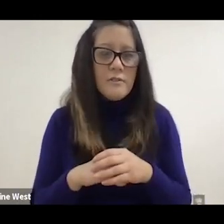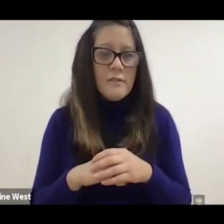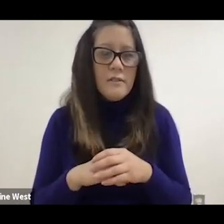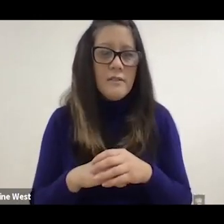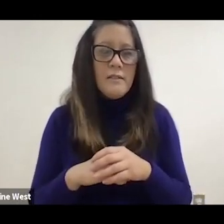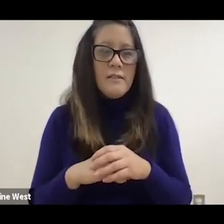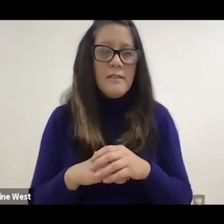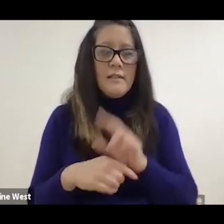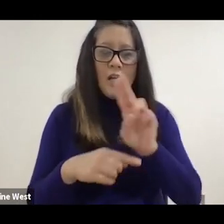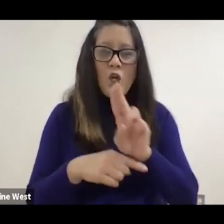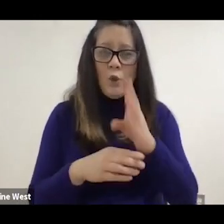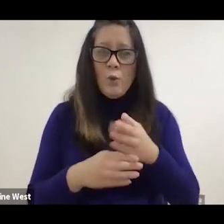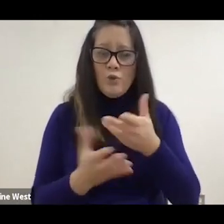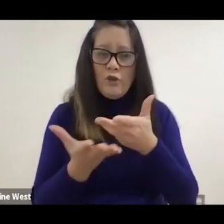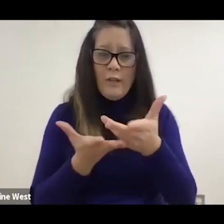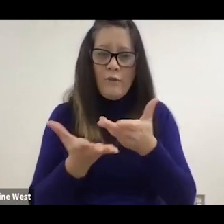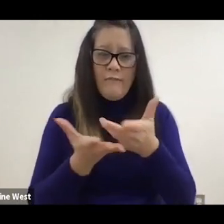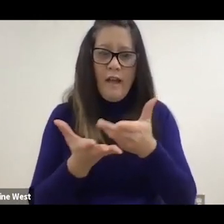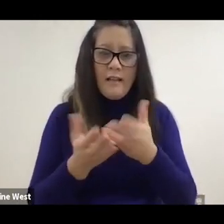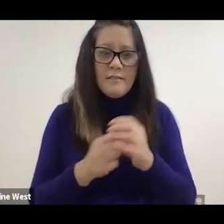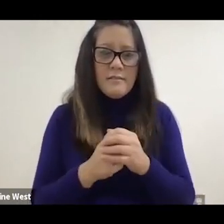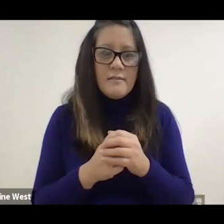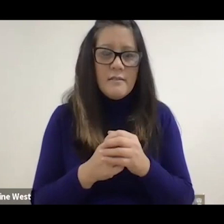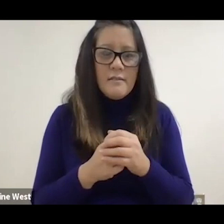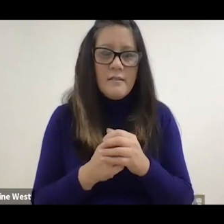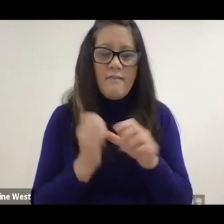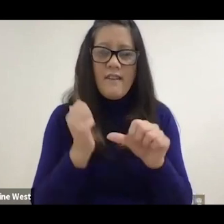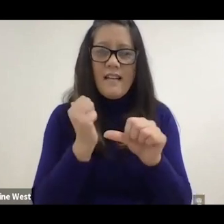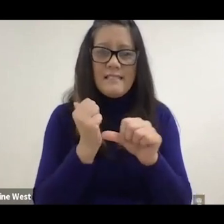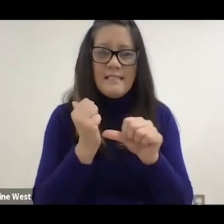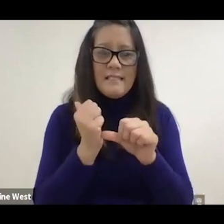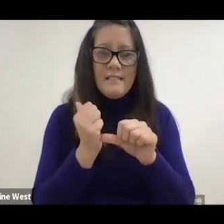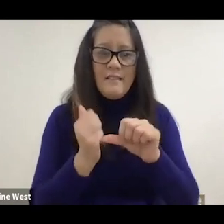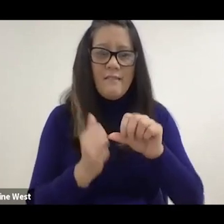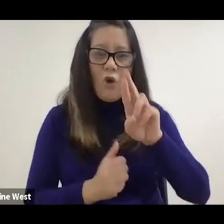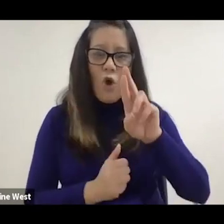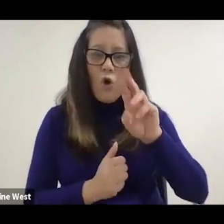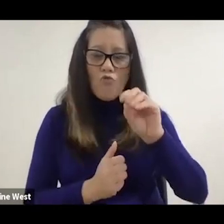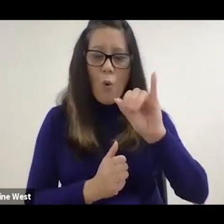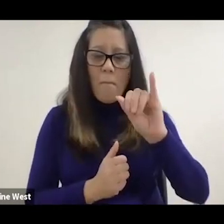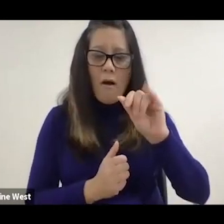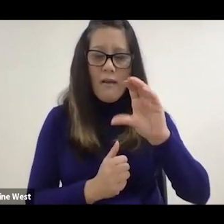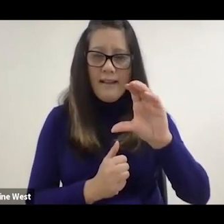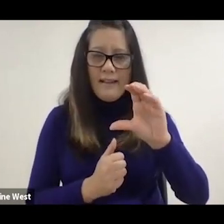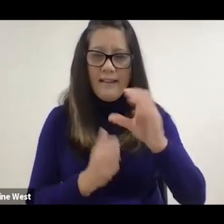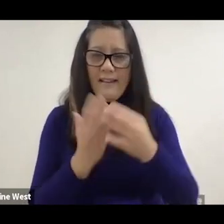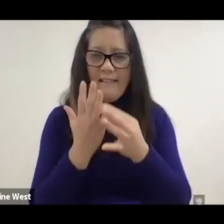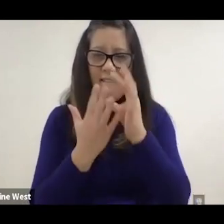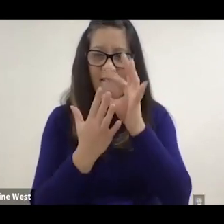and the user interface of the. Assisted for pointing fingers so